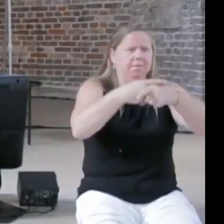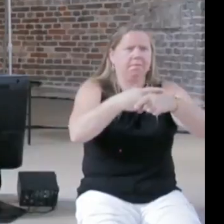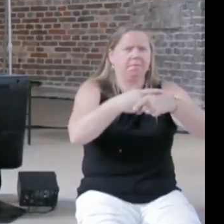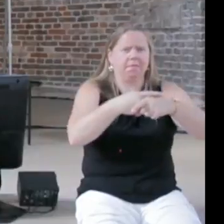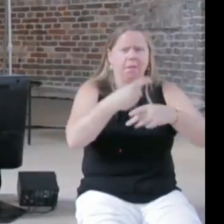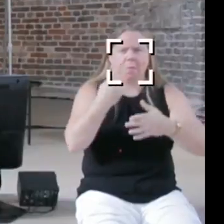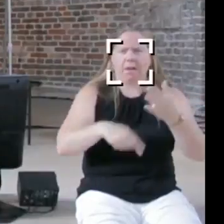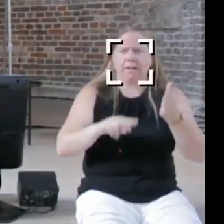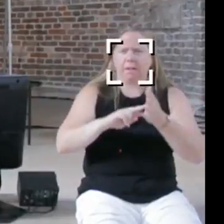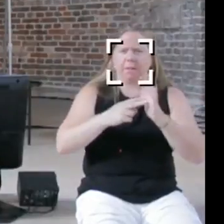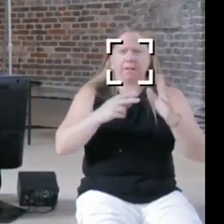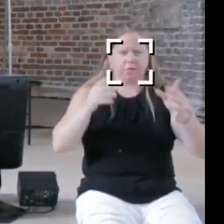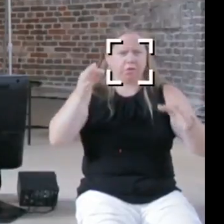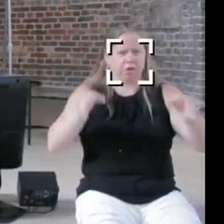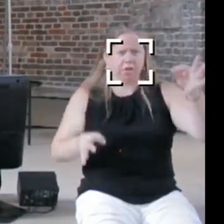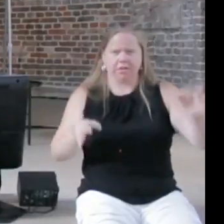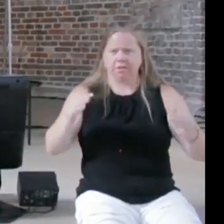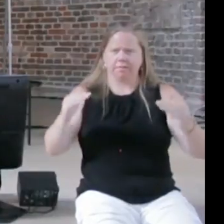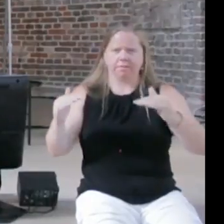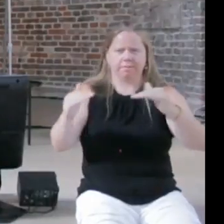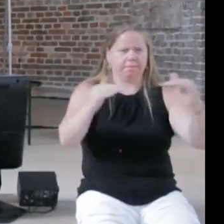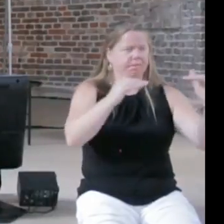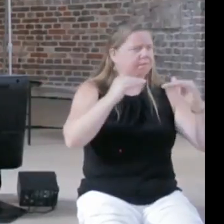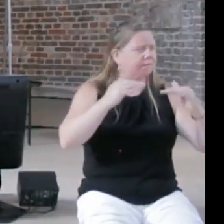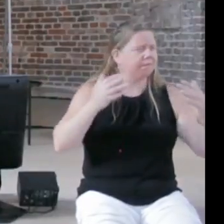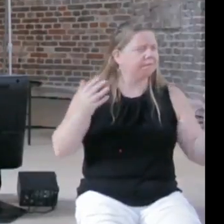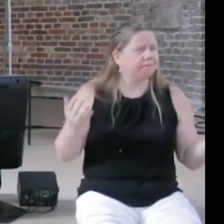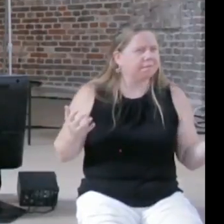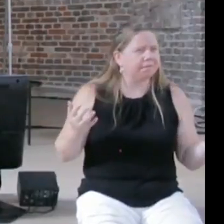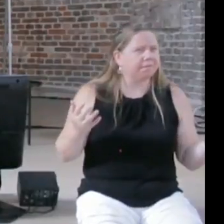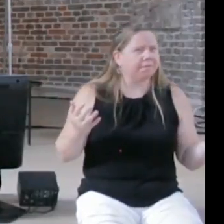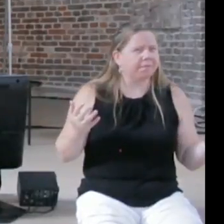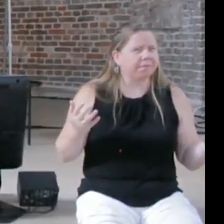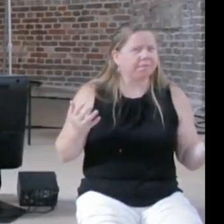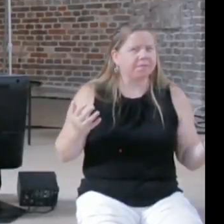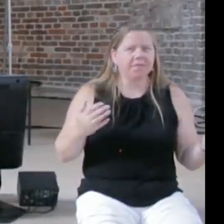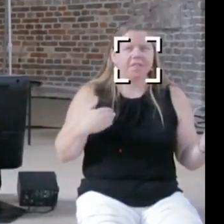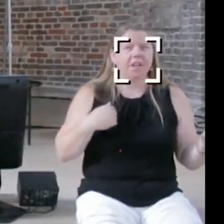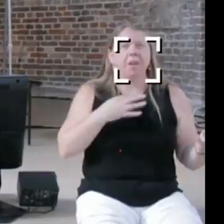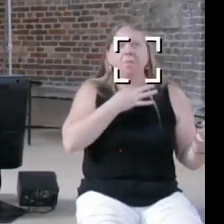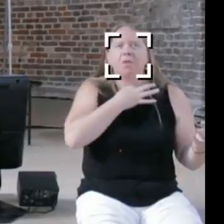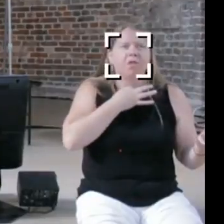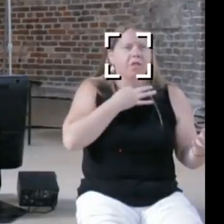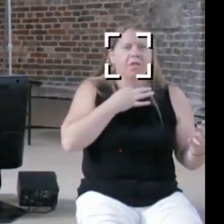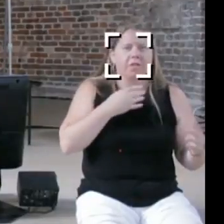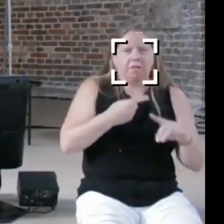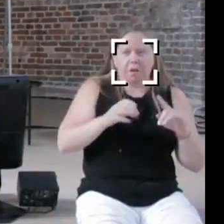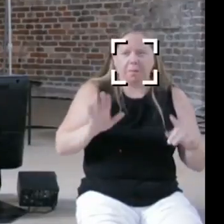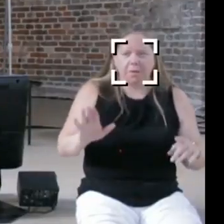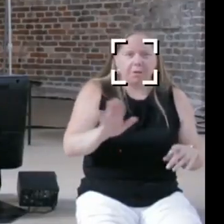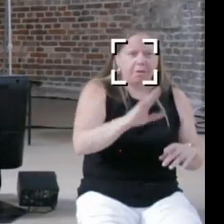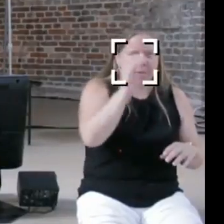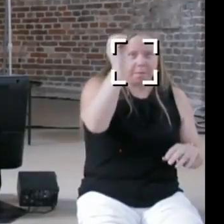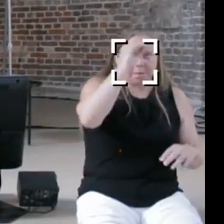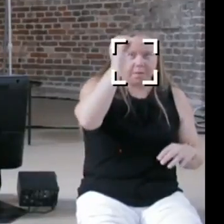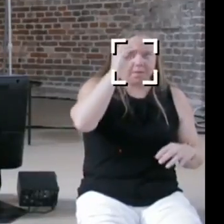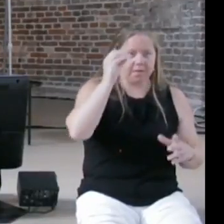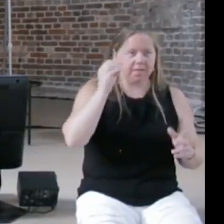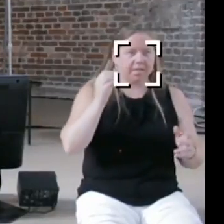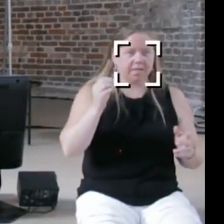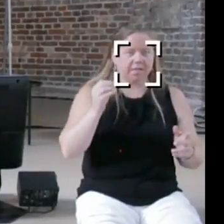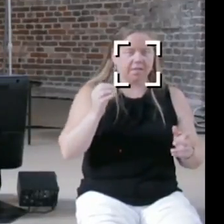so I feel, I I wanna see what your take, your three opinions on isn't it necessary that